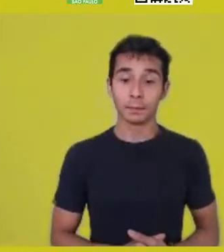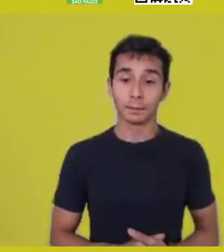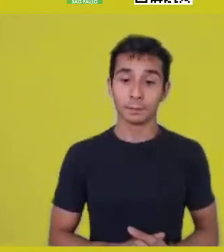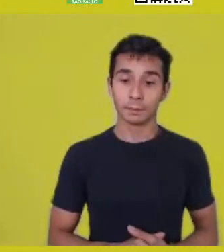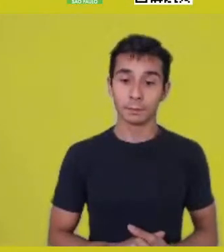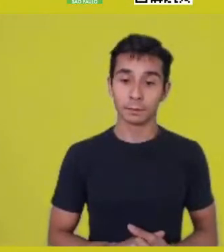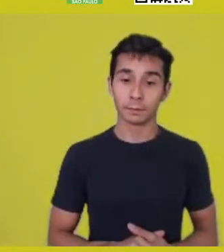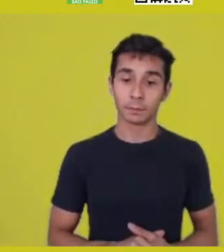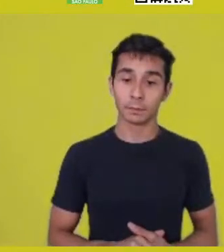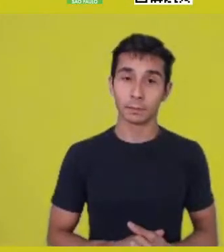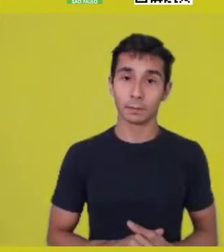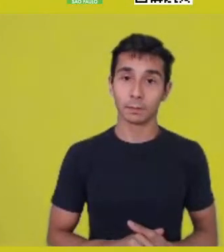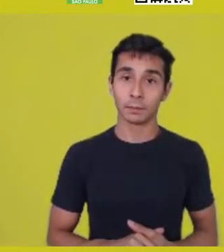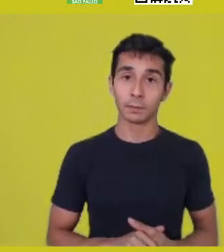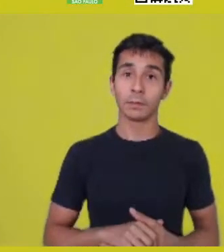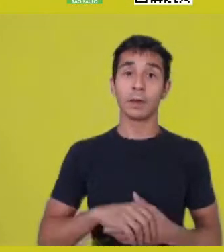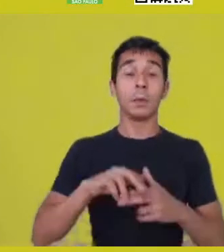from the natural world.